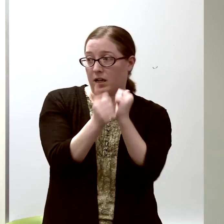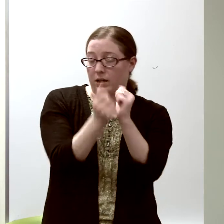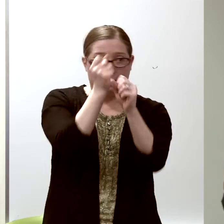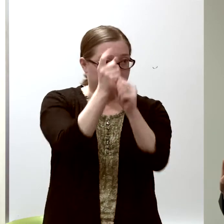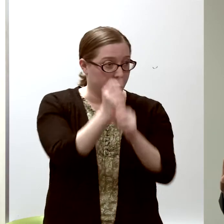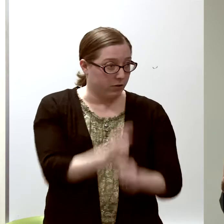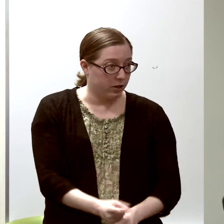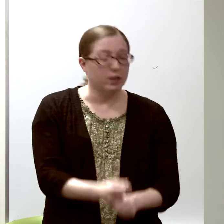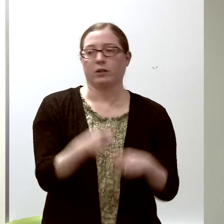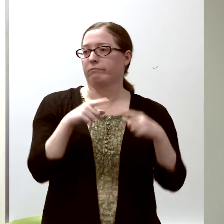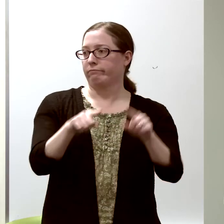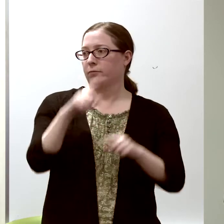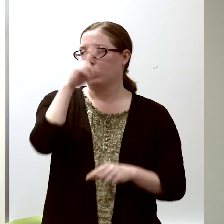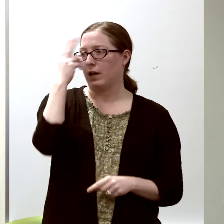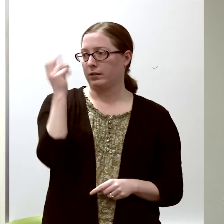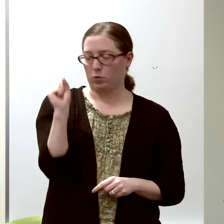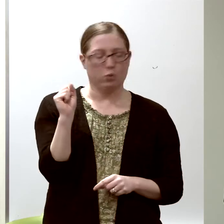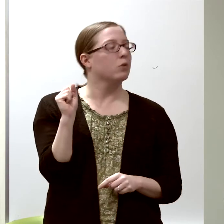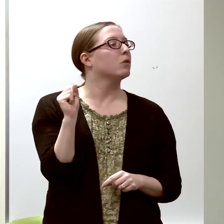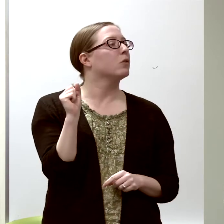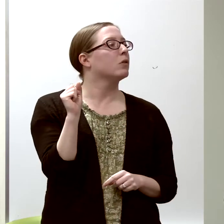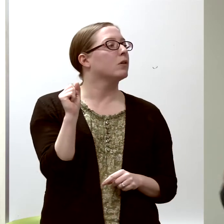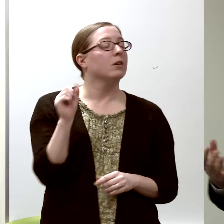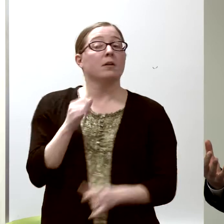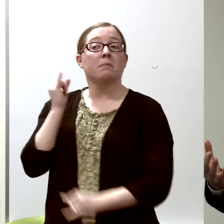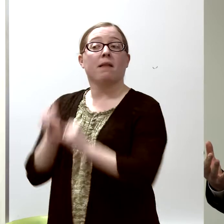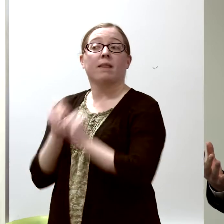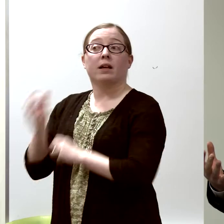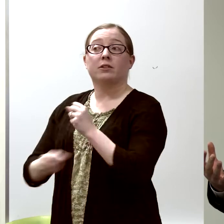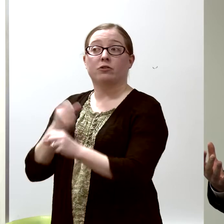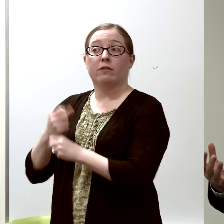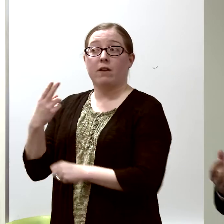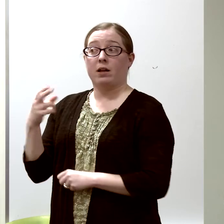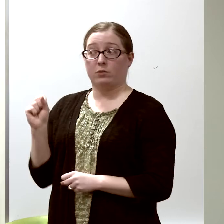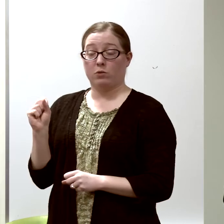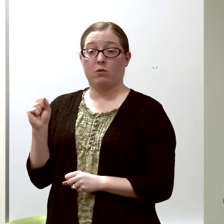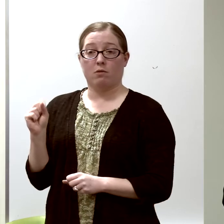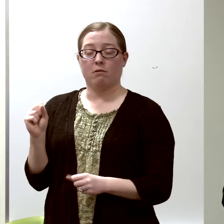every year during high school, and my last year of high school,